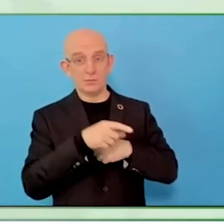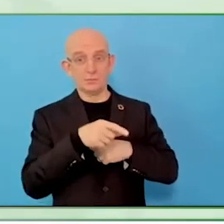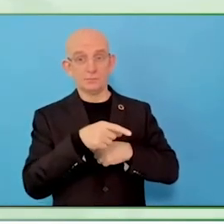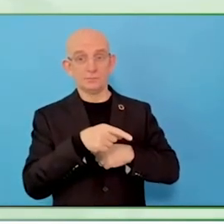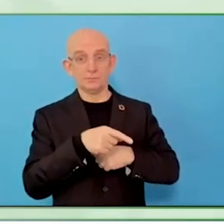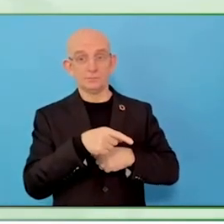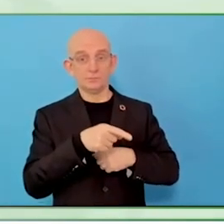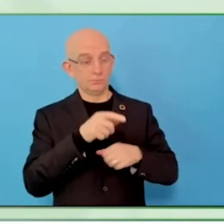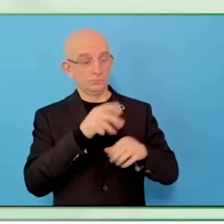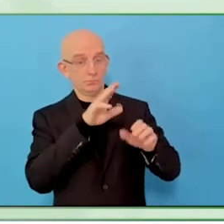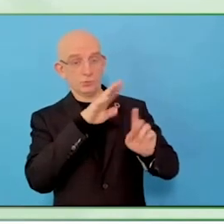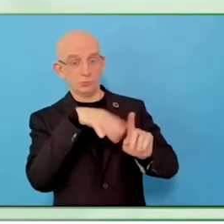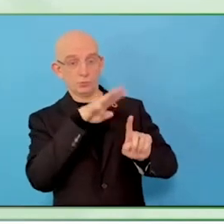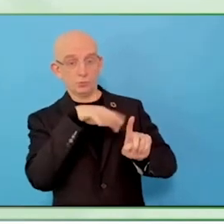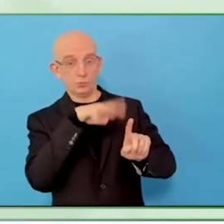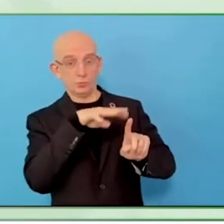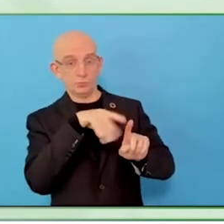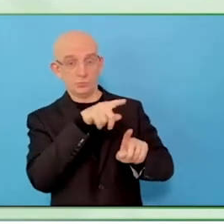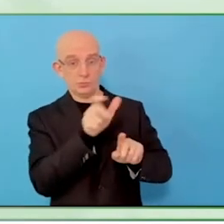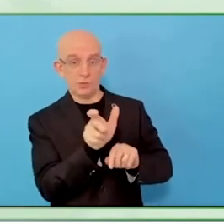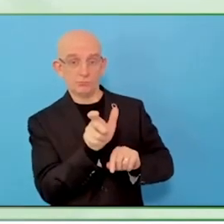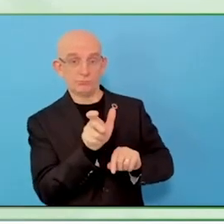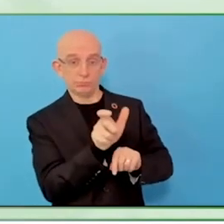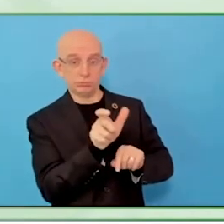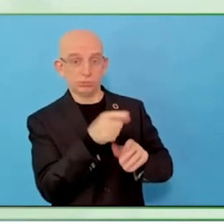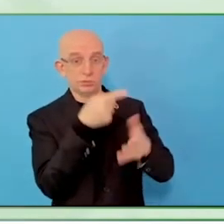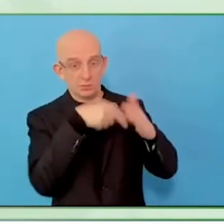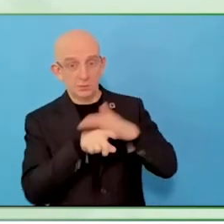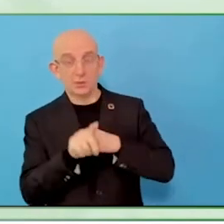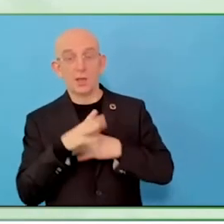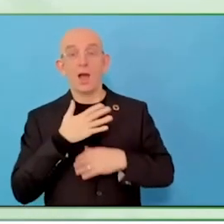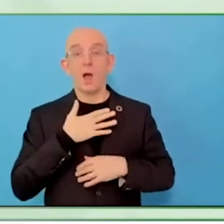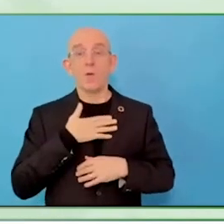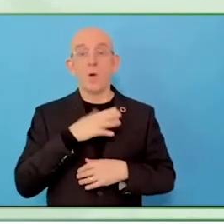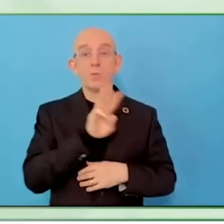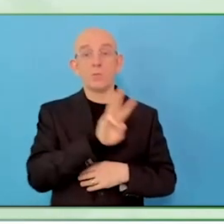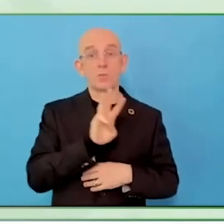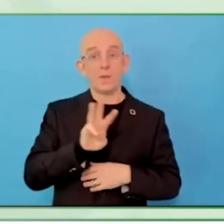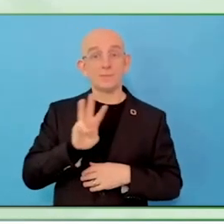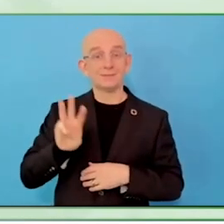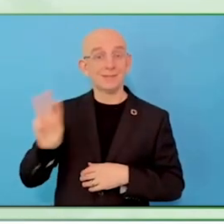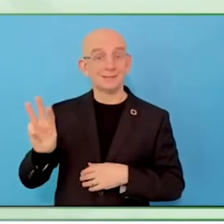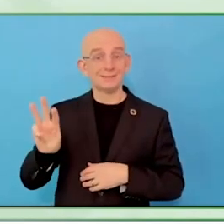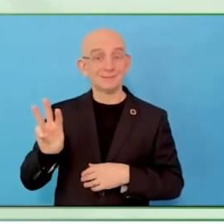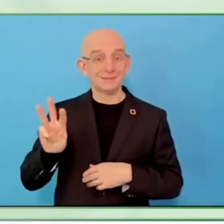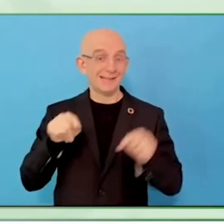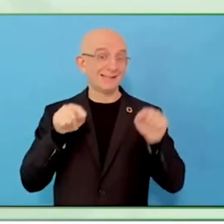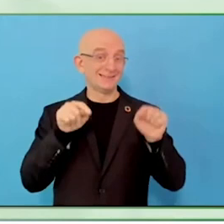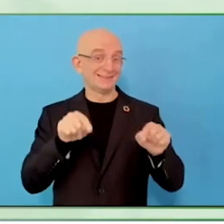happy to work together globally to help you to integrate people with psychosocial disabilities in your labour market.